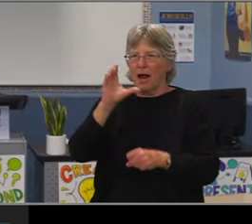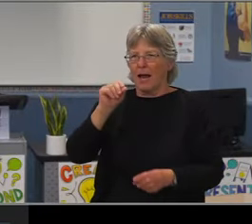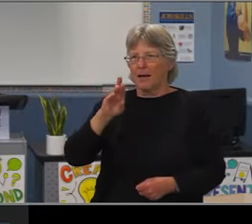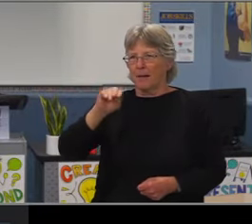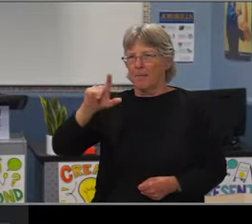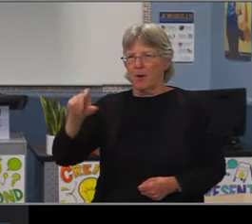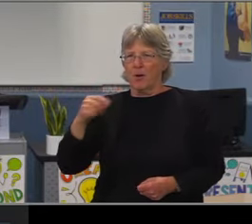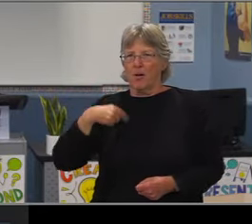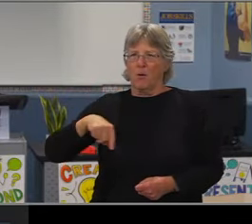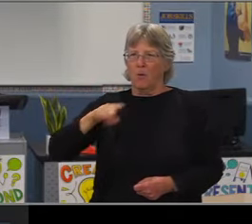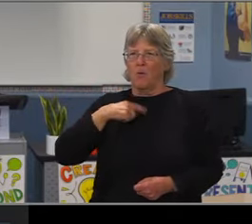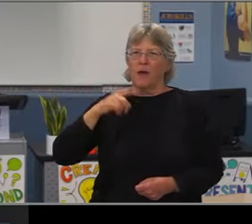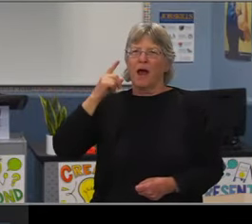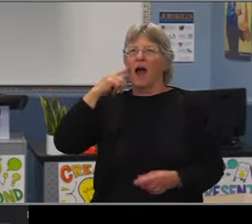That was very nice.